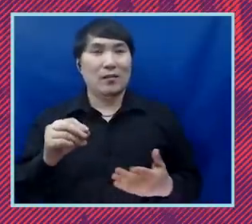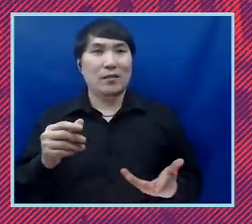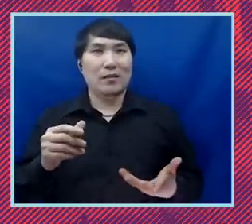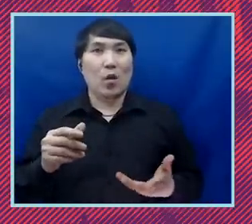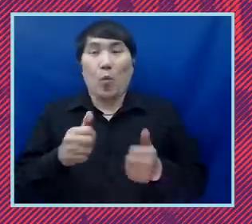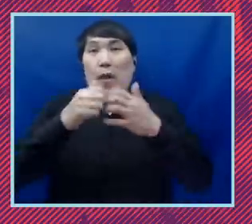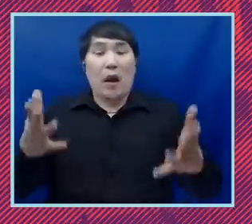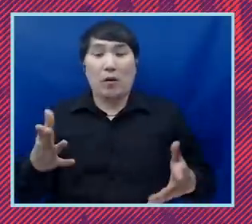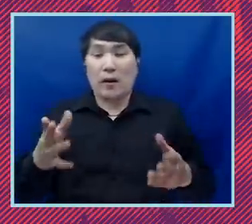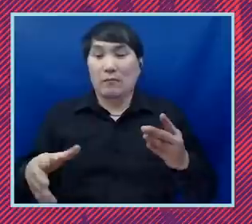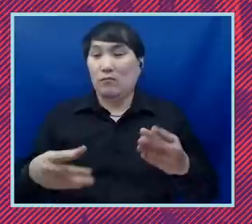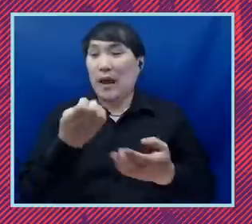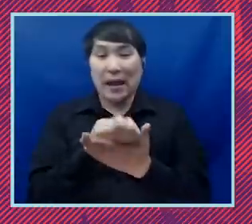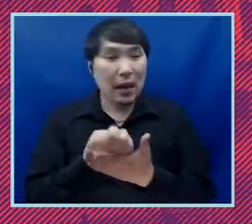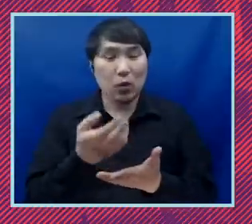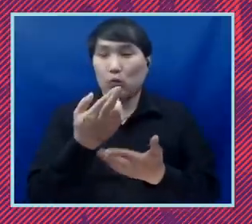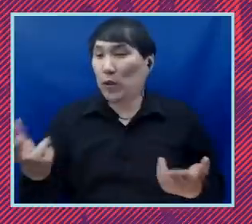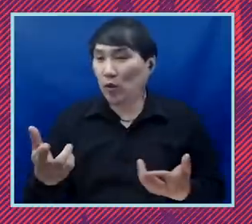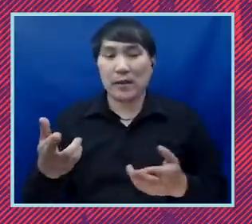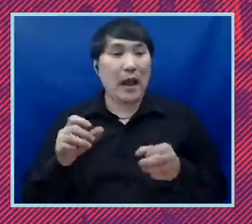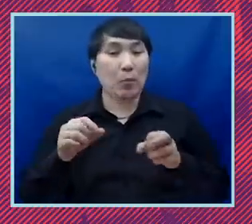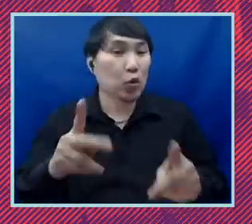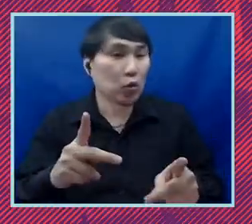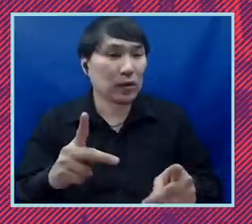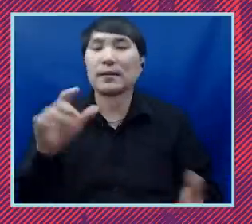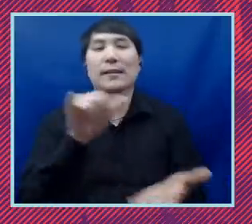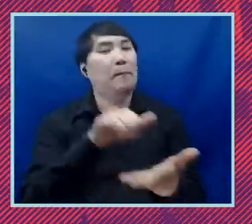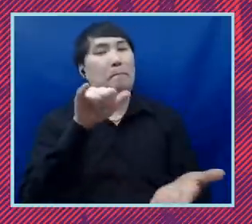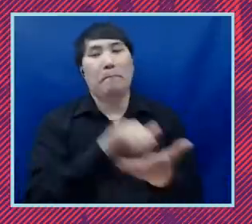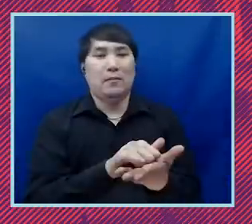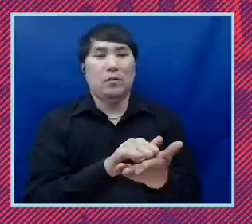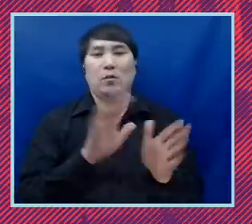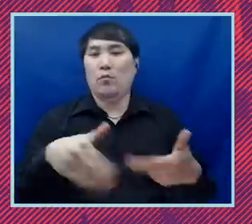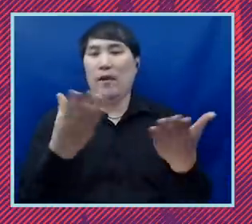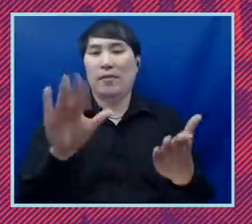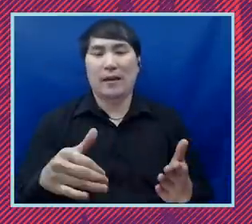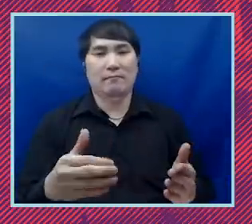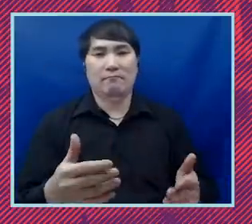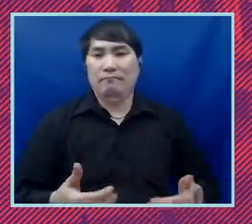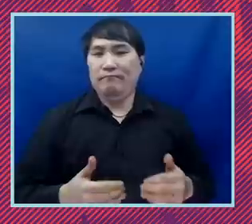resources, economic opportunity, that really isn't possible. I think your economic situation impacts